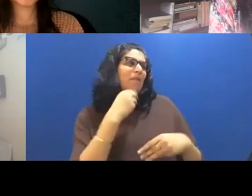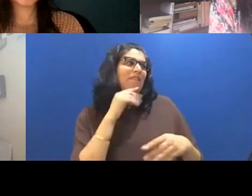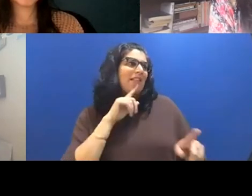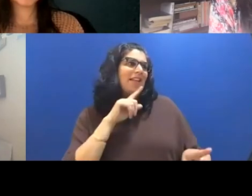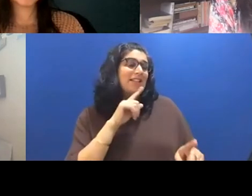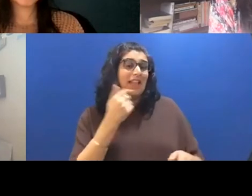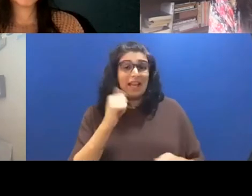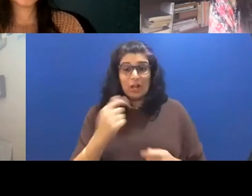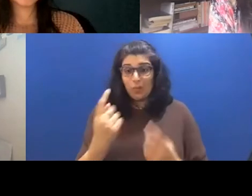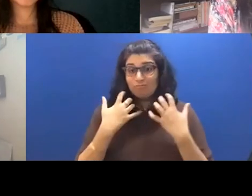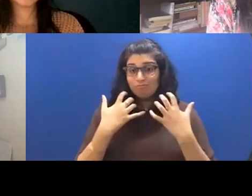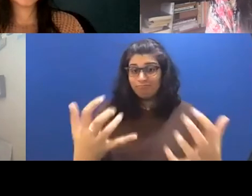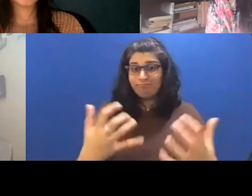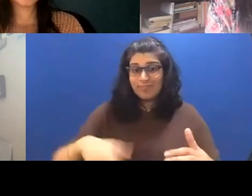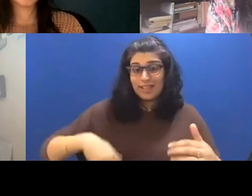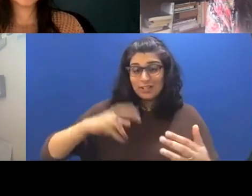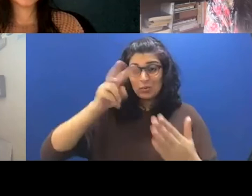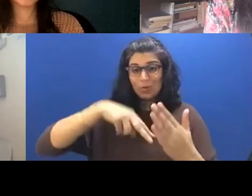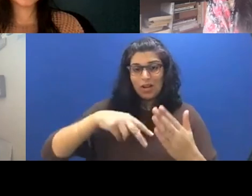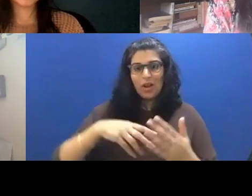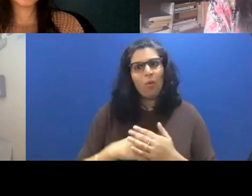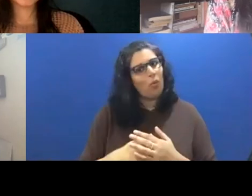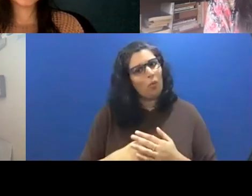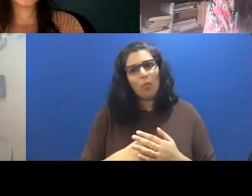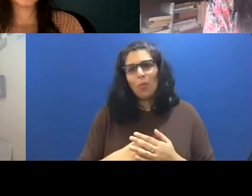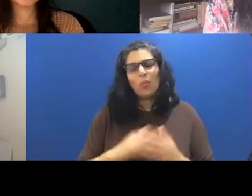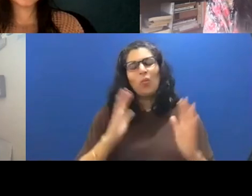in the audience who hasn't read this yet, you're in for a real treat, and it will really